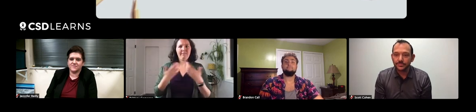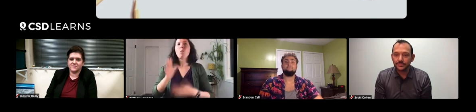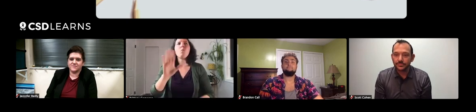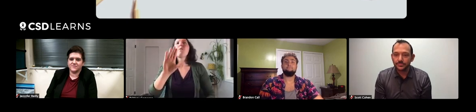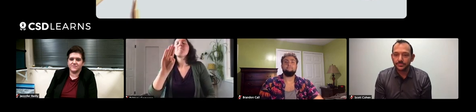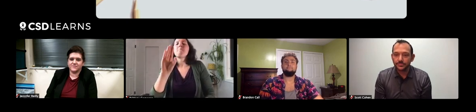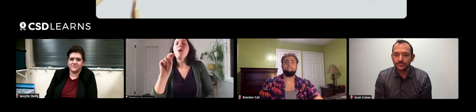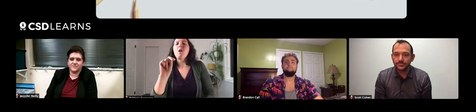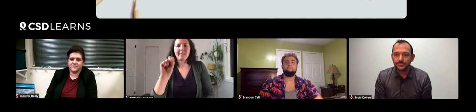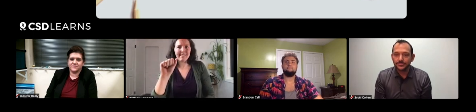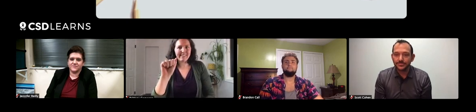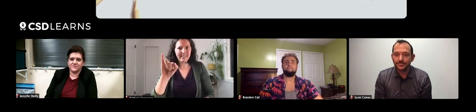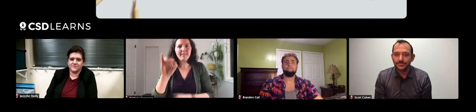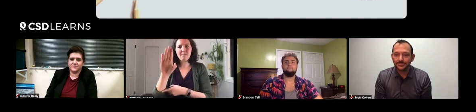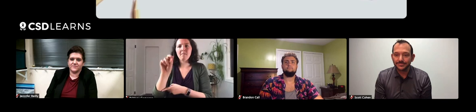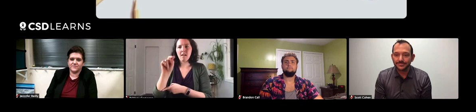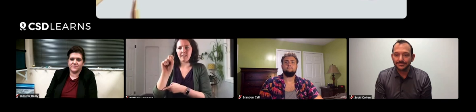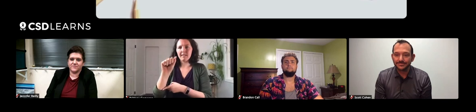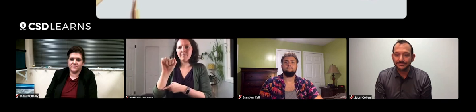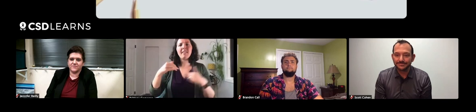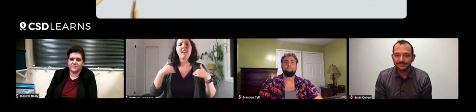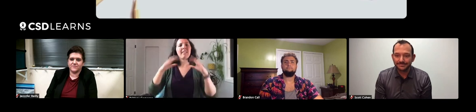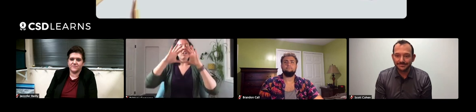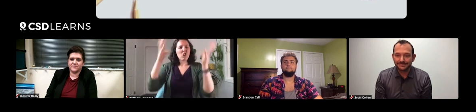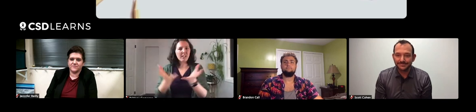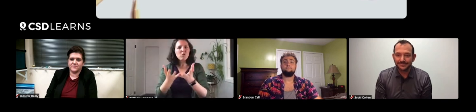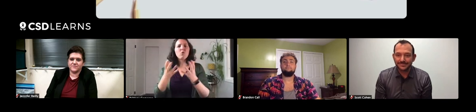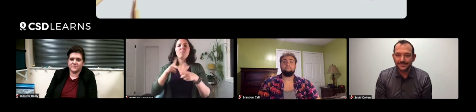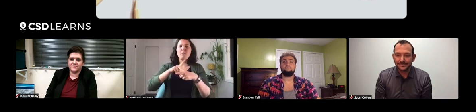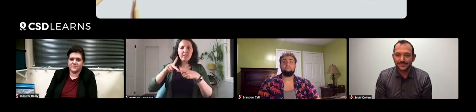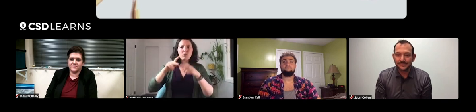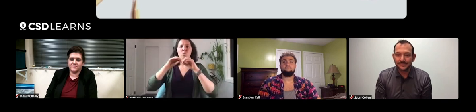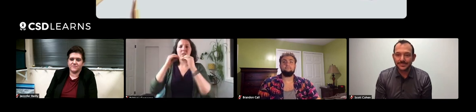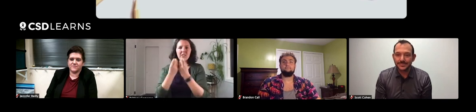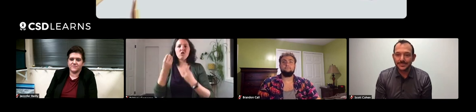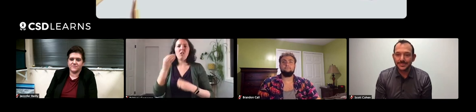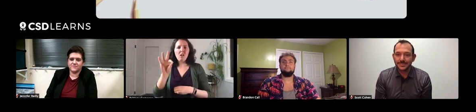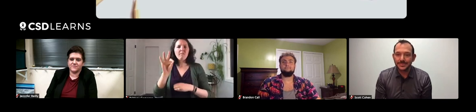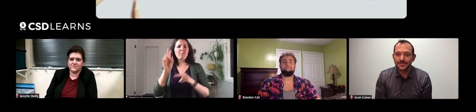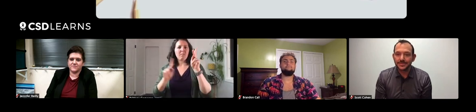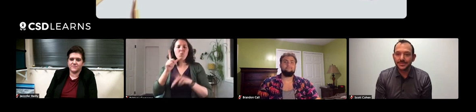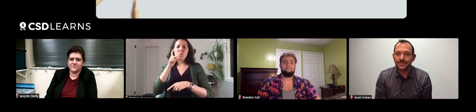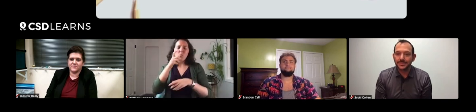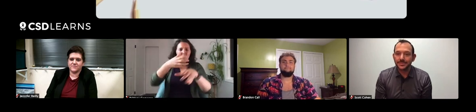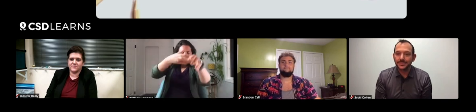Bonsai, Bonsai. There is a professional organization here, a group of people who study